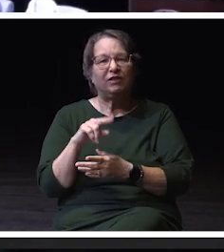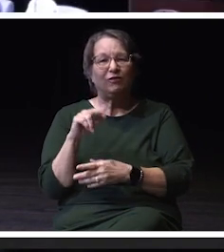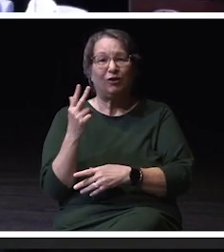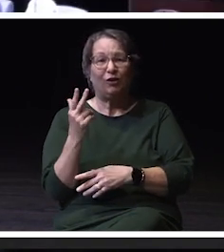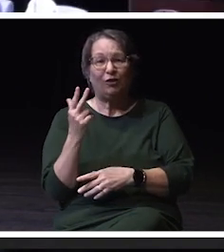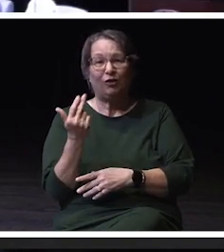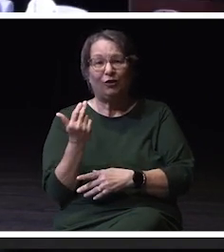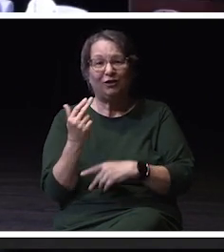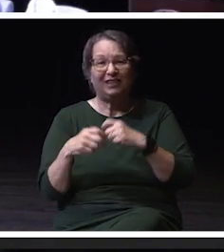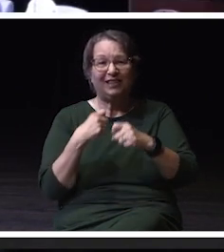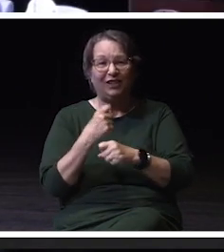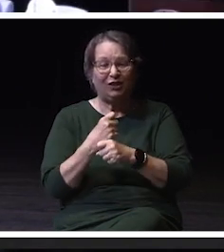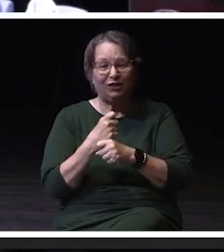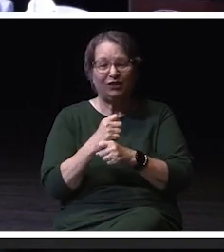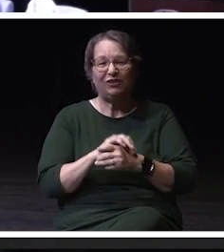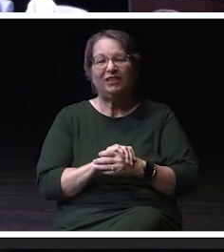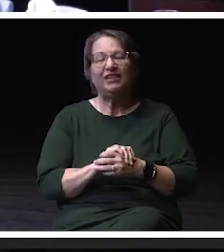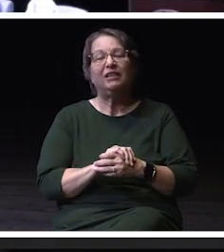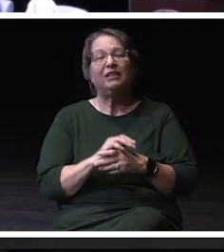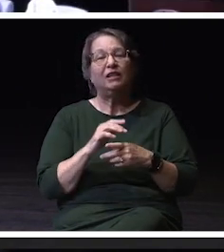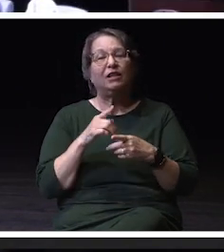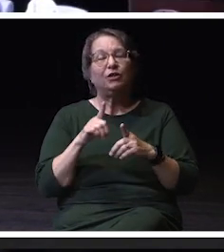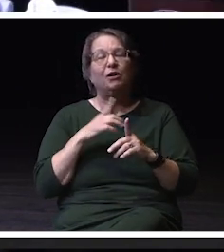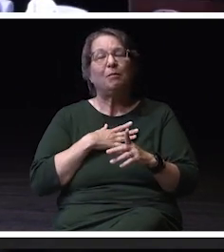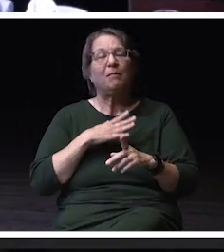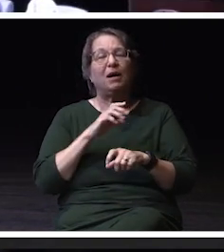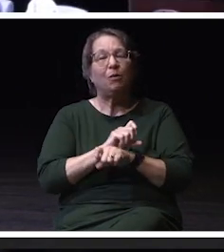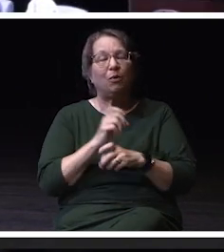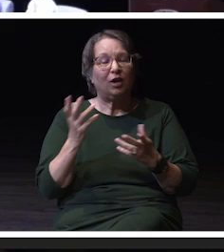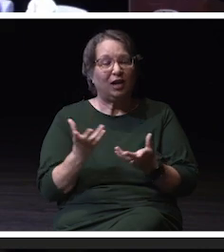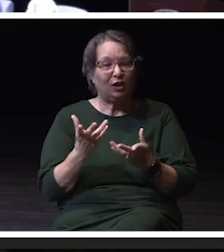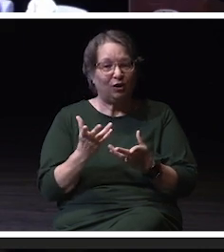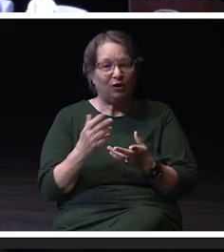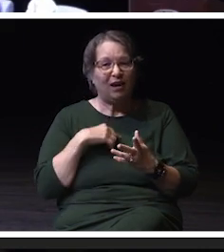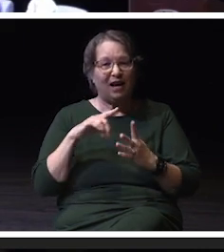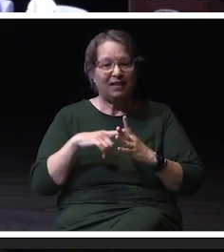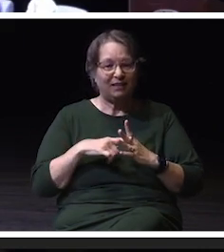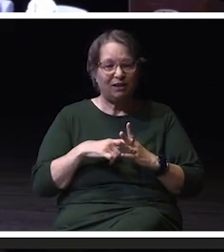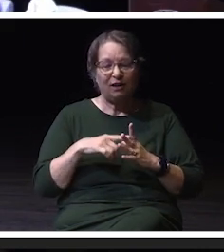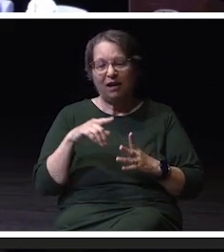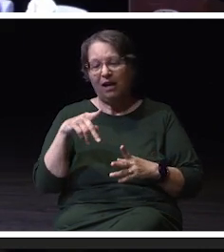And through my career in law enforcement here started as patrol and all the various shifts.